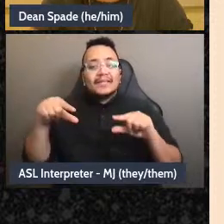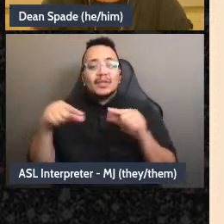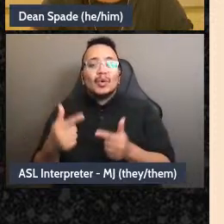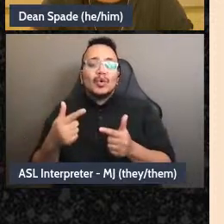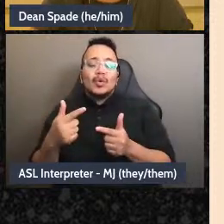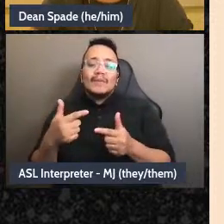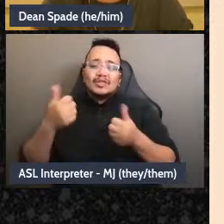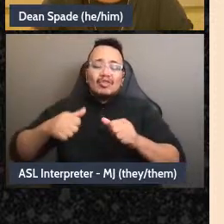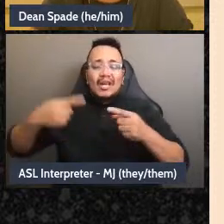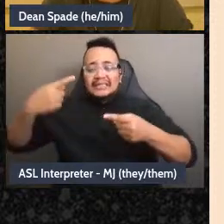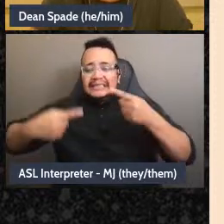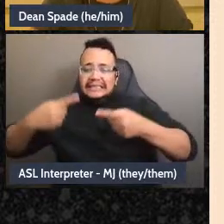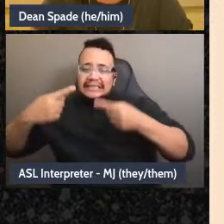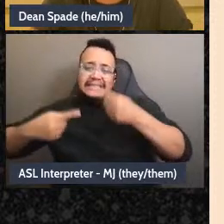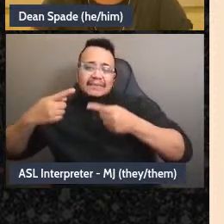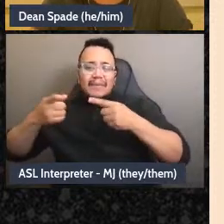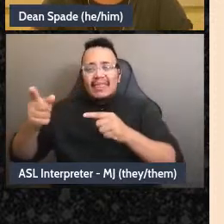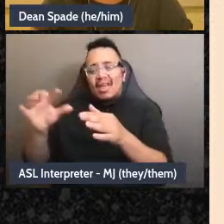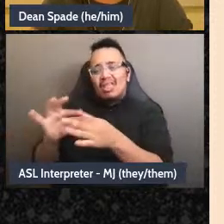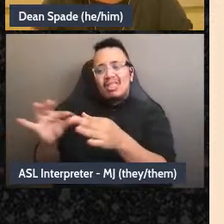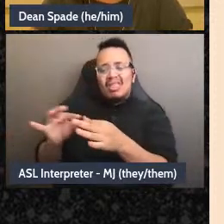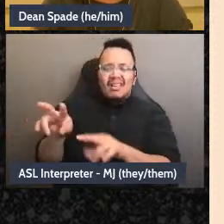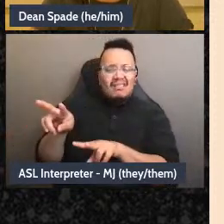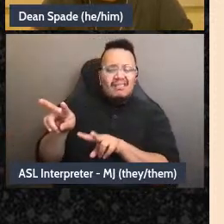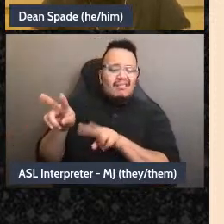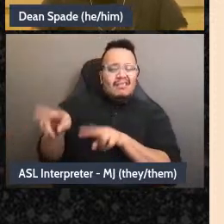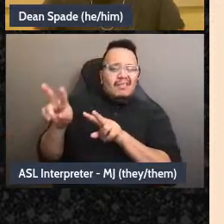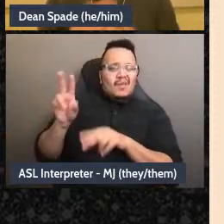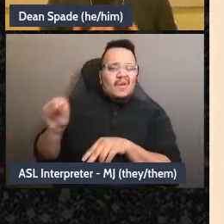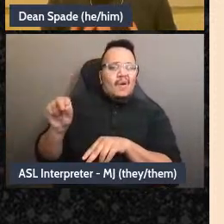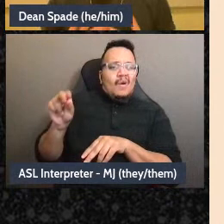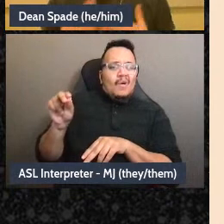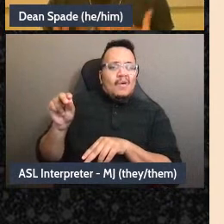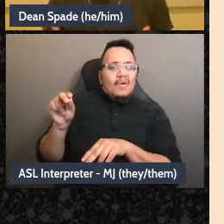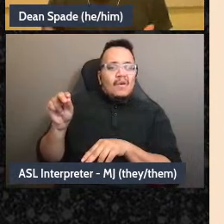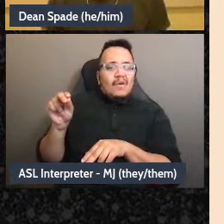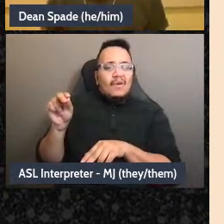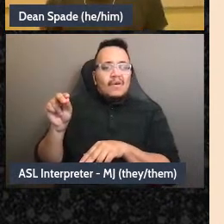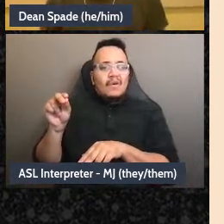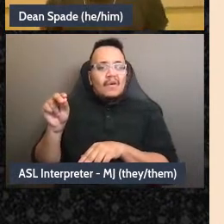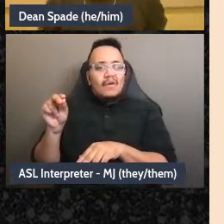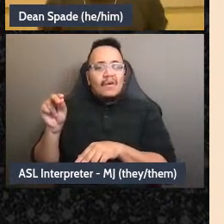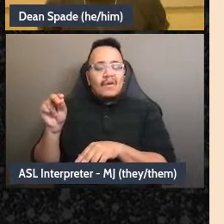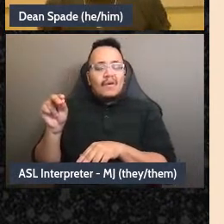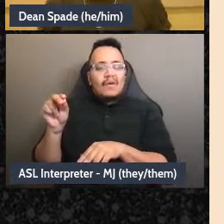they say I’m just like “no,” like, I've lost-I'm no longer speaking to the purpose of our group,